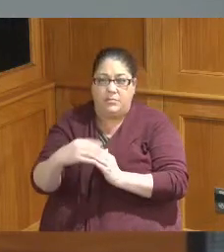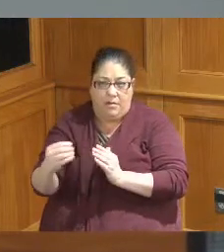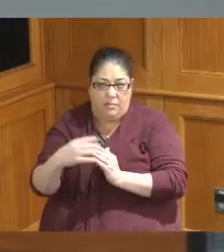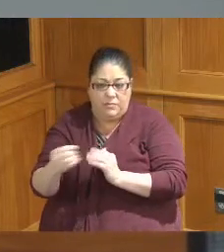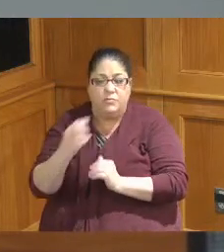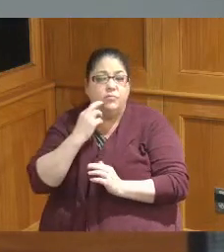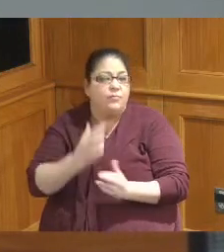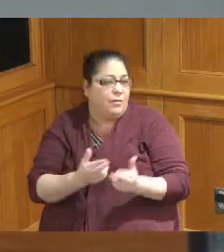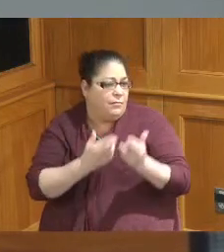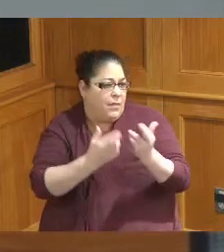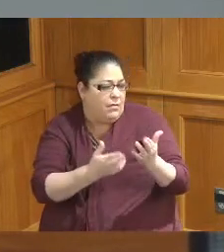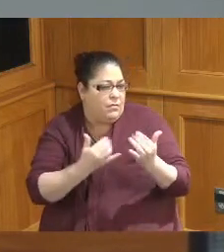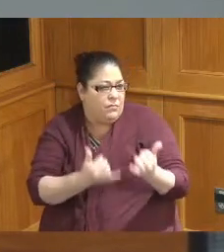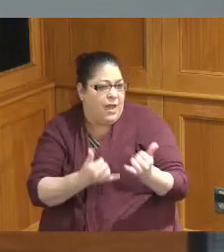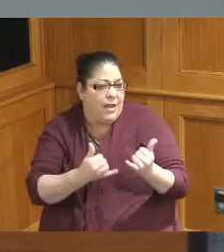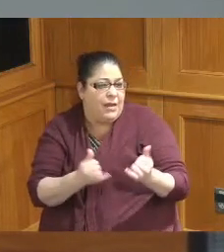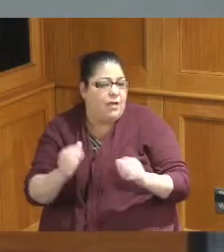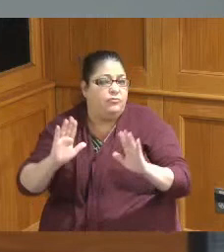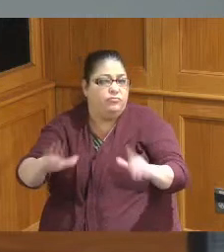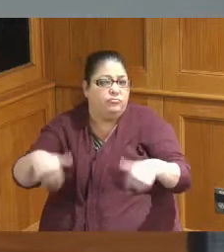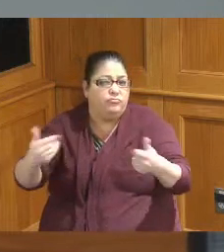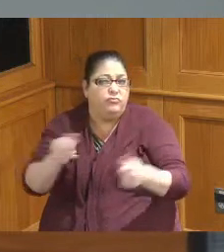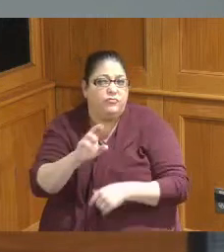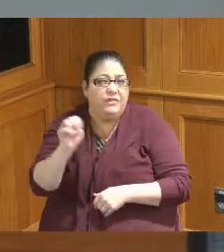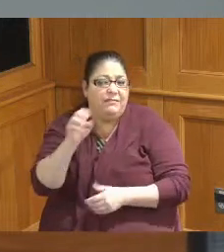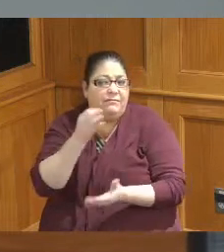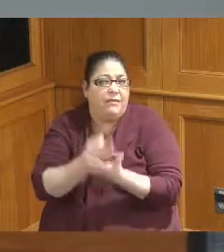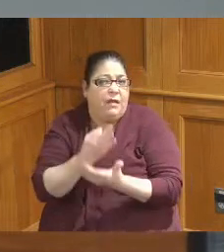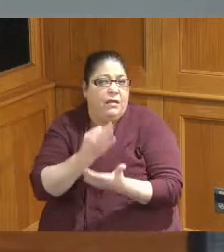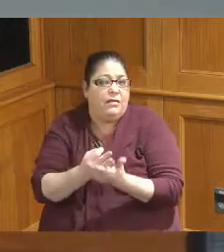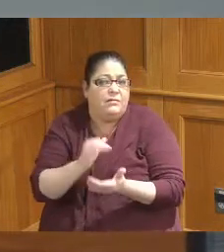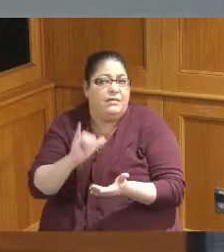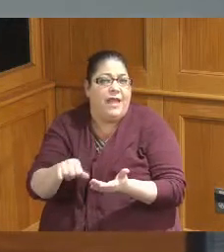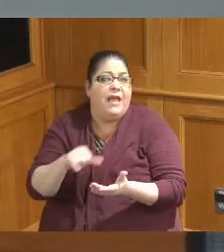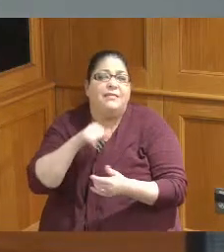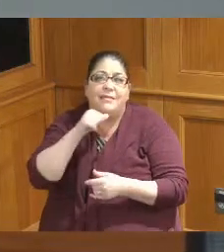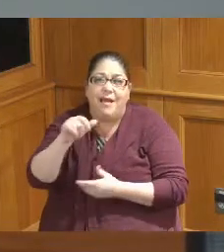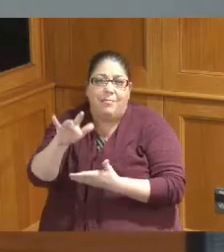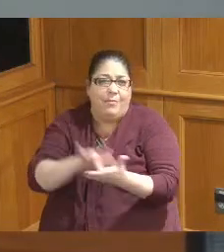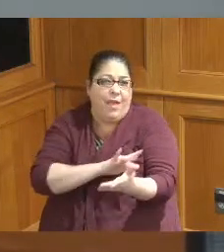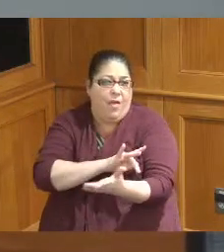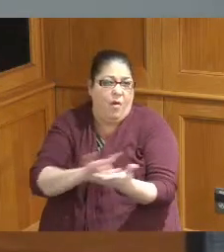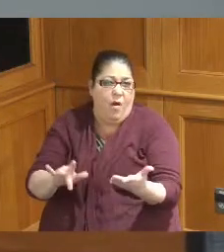this point that that we refinance that debt as opposed to paying off all all that at one time